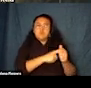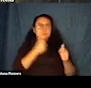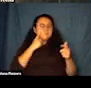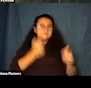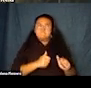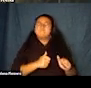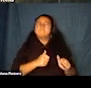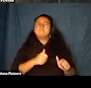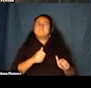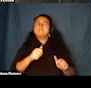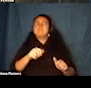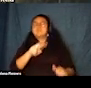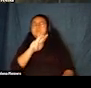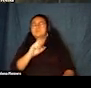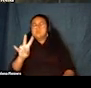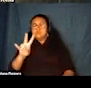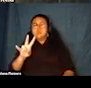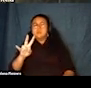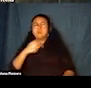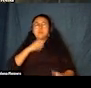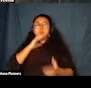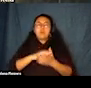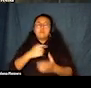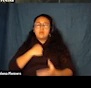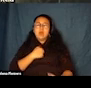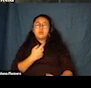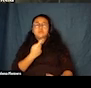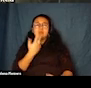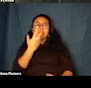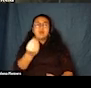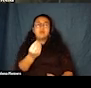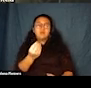actually ventured out for one of our favorite dates. We went to the movies.